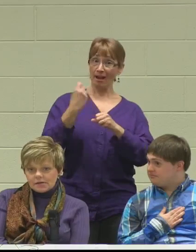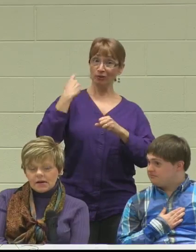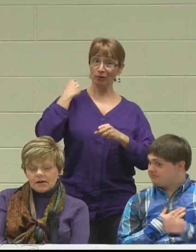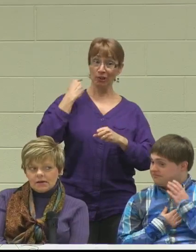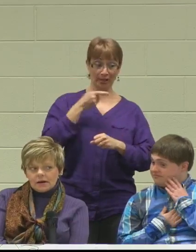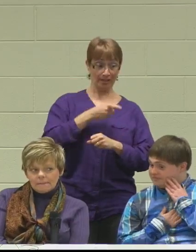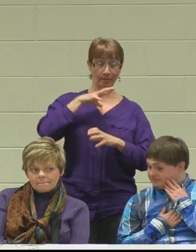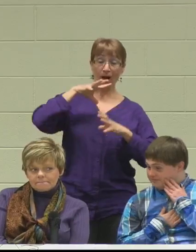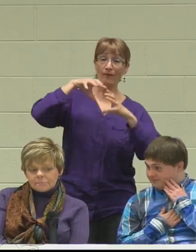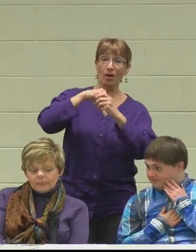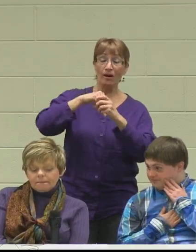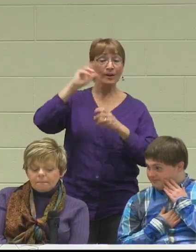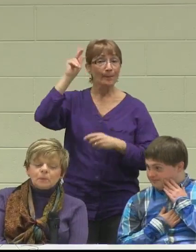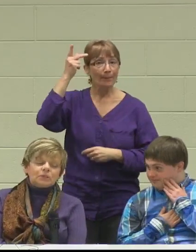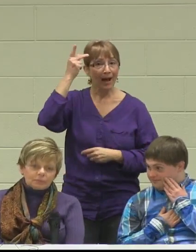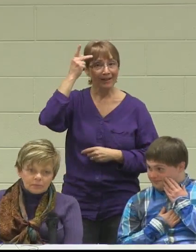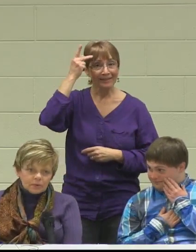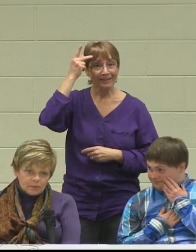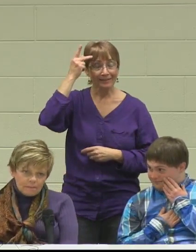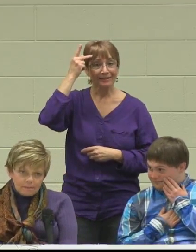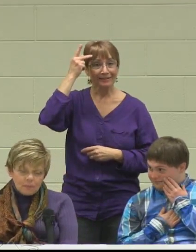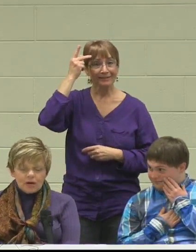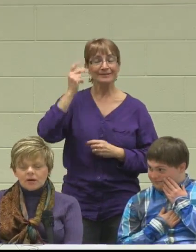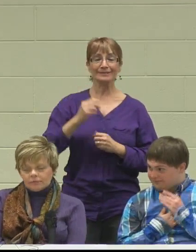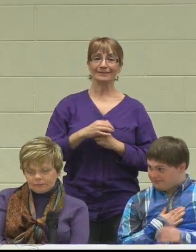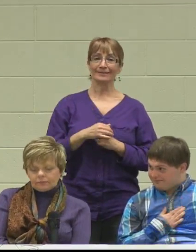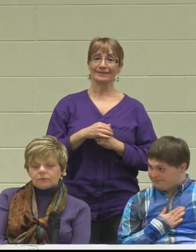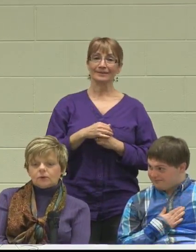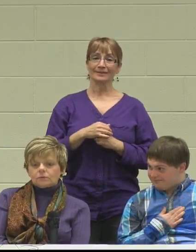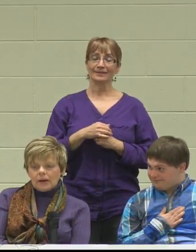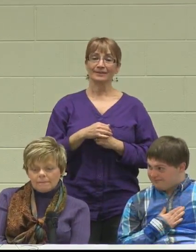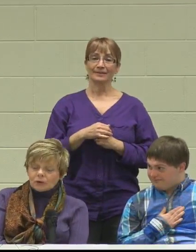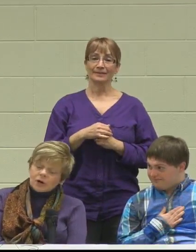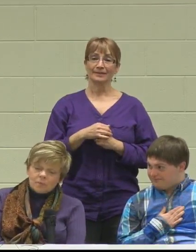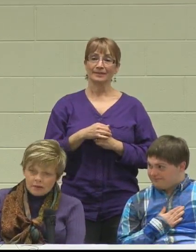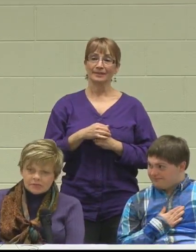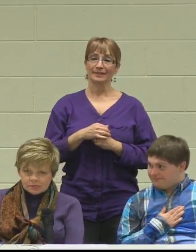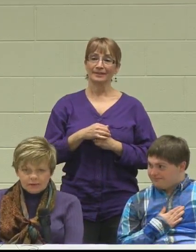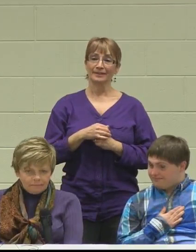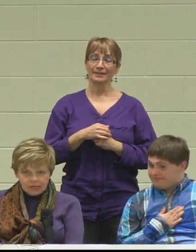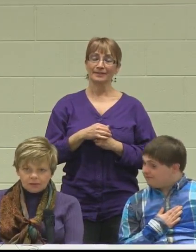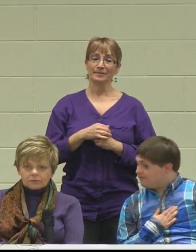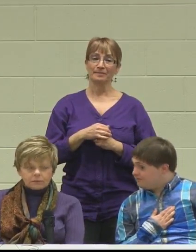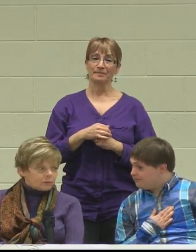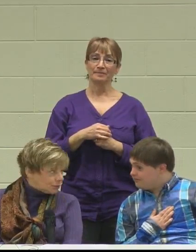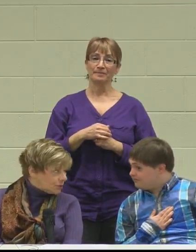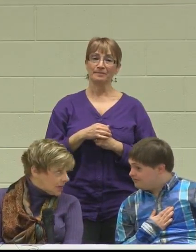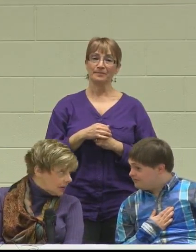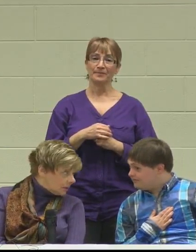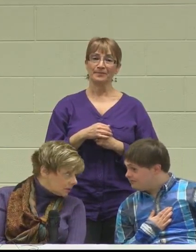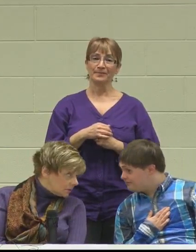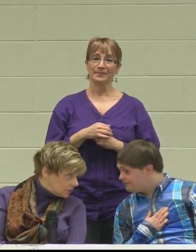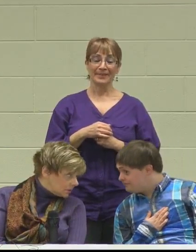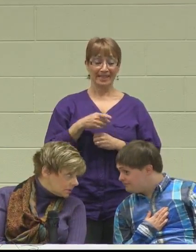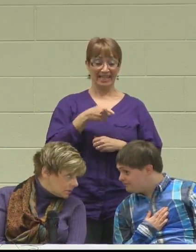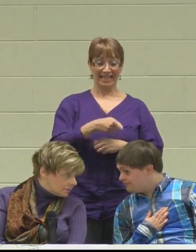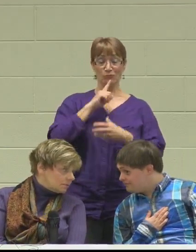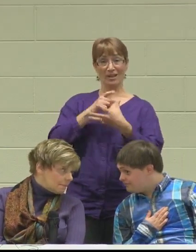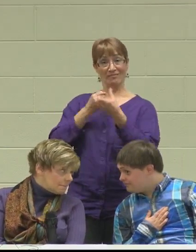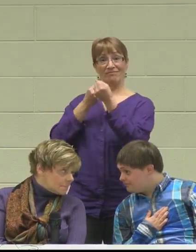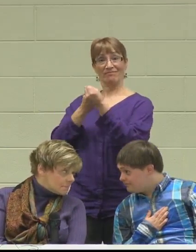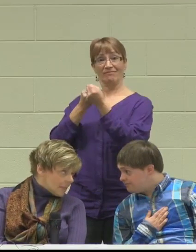and was probably one of Barack Obama's Crusaders,